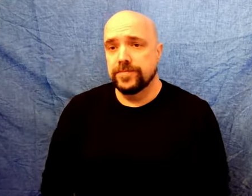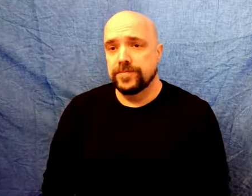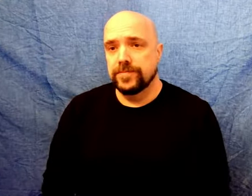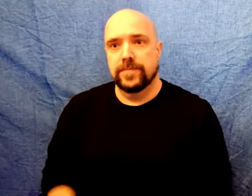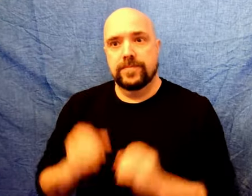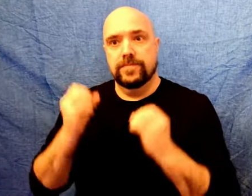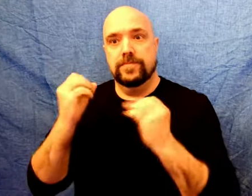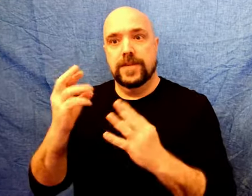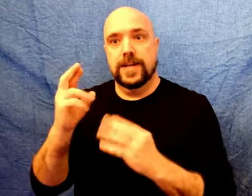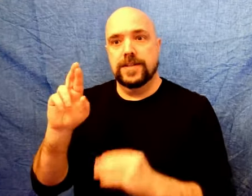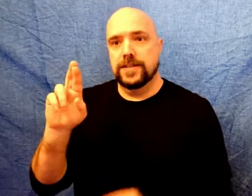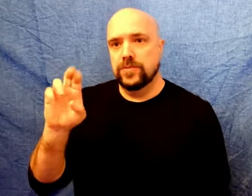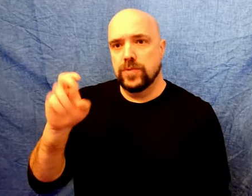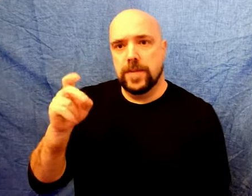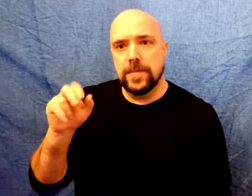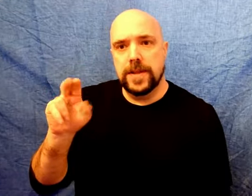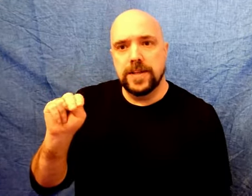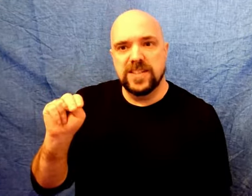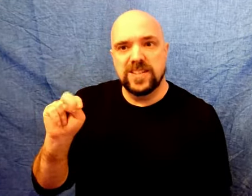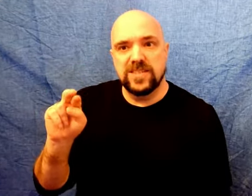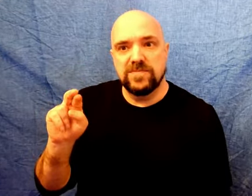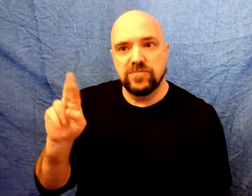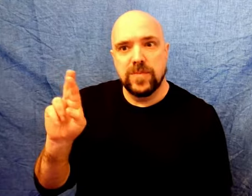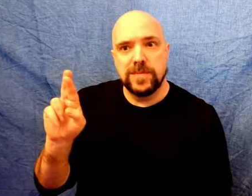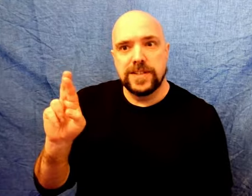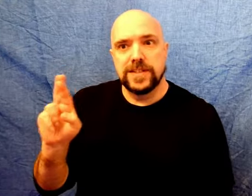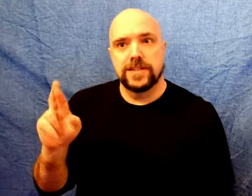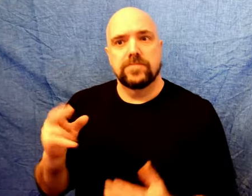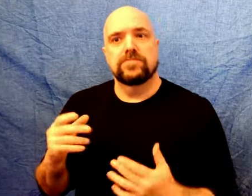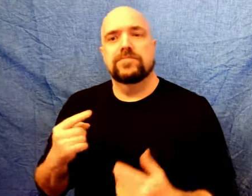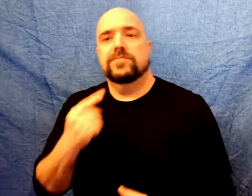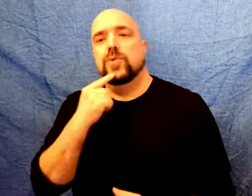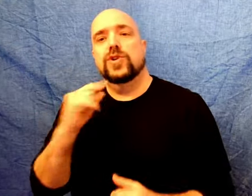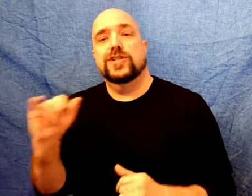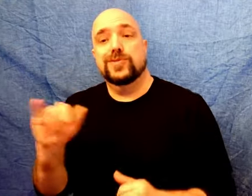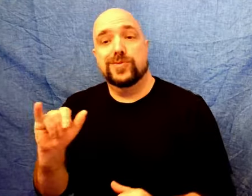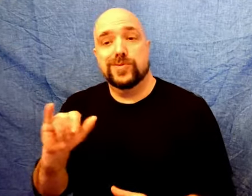Many Republicans are disappointed too.